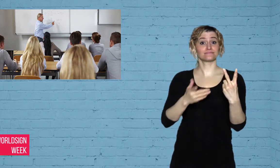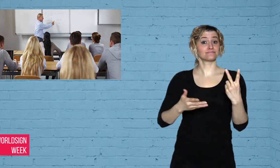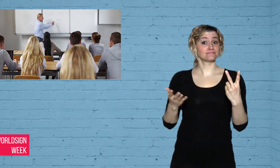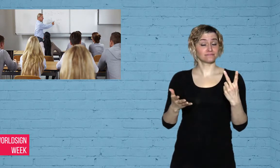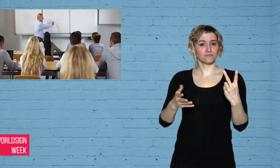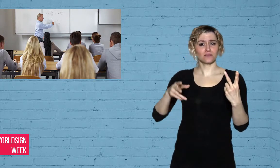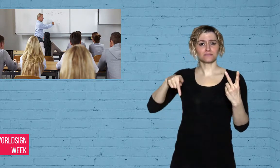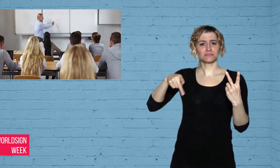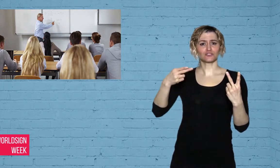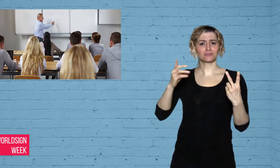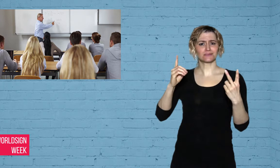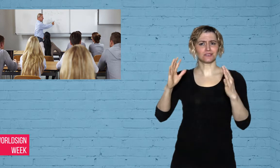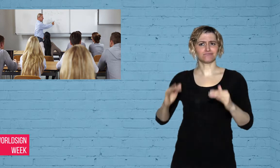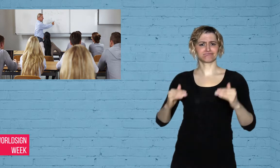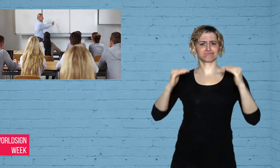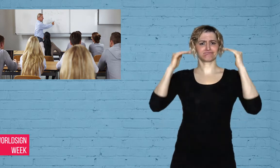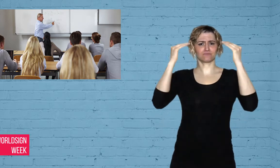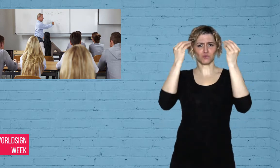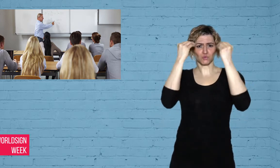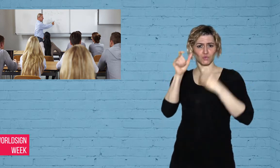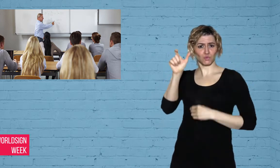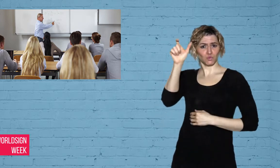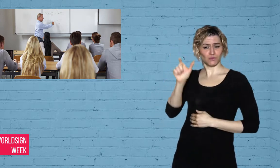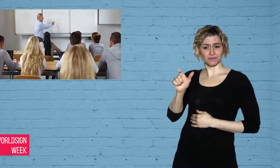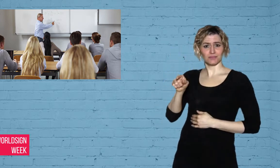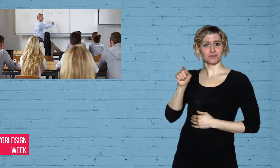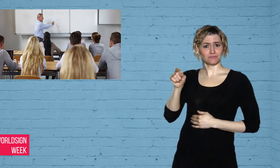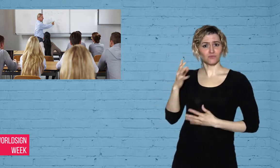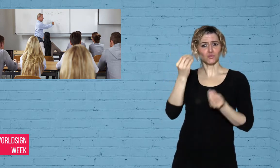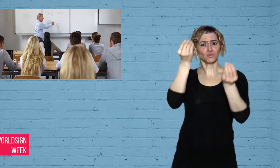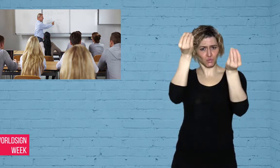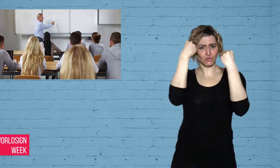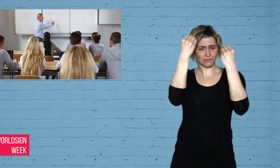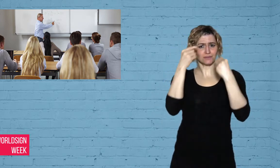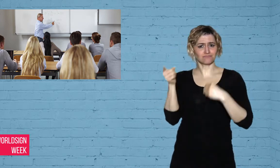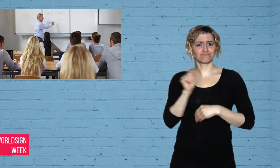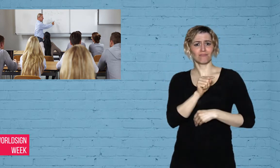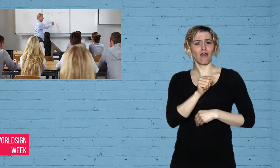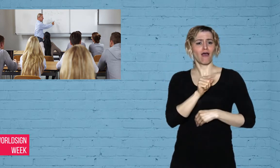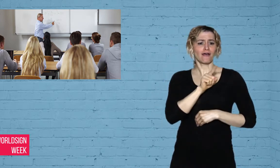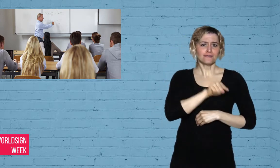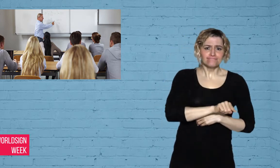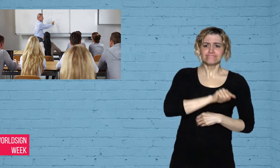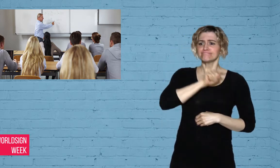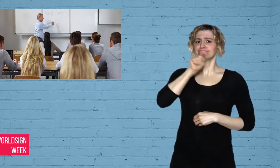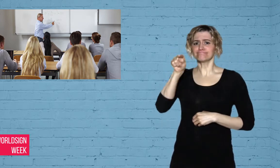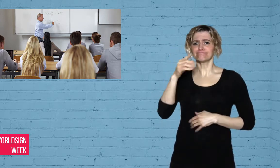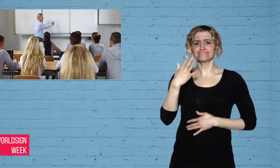California at Berkeley had no ASL